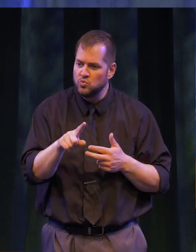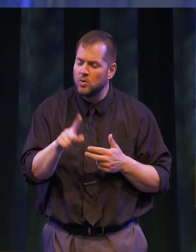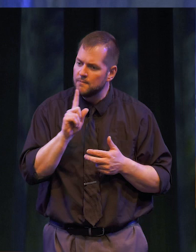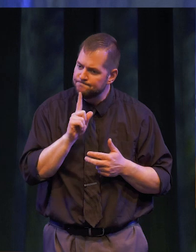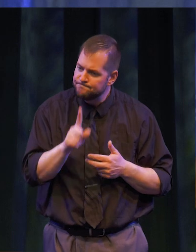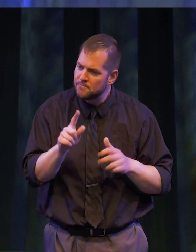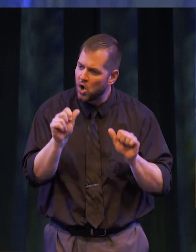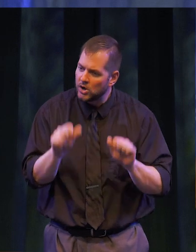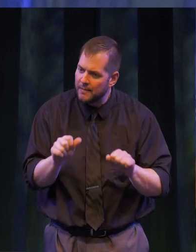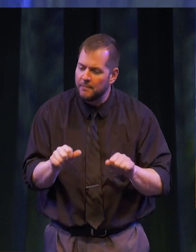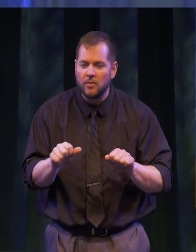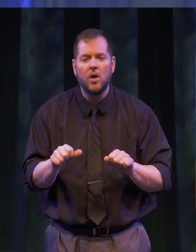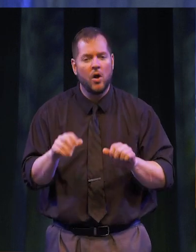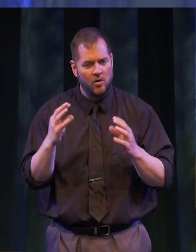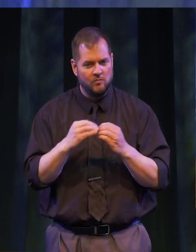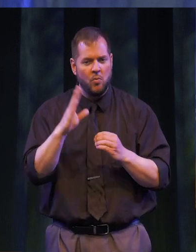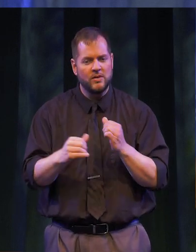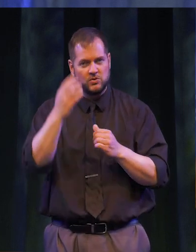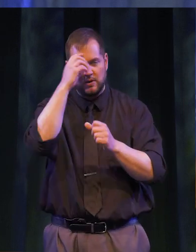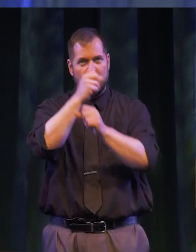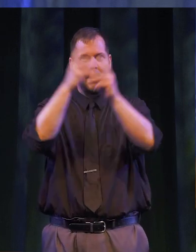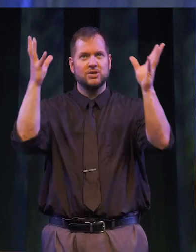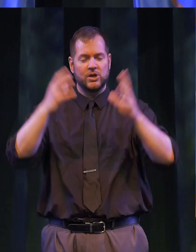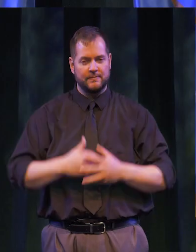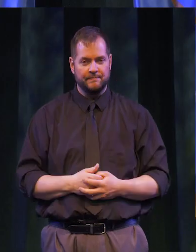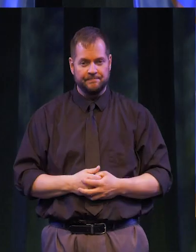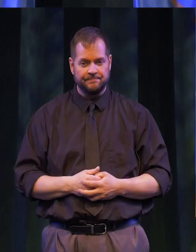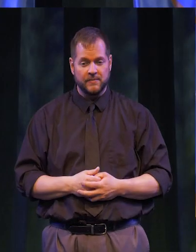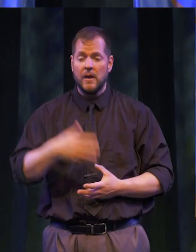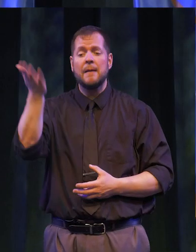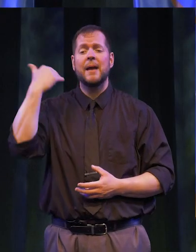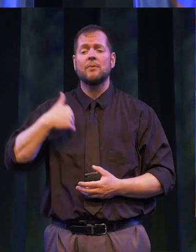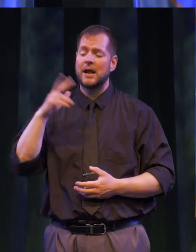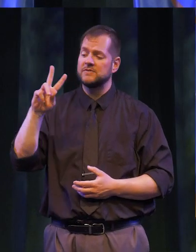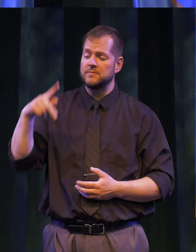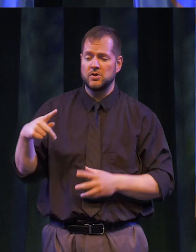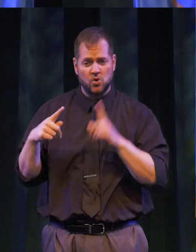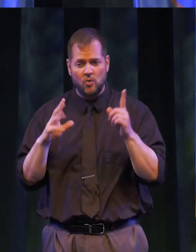CAPABLE OF MUCH MORE THAN YOU IMAGINE When I was Vice President for Student Affairs at